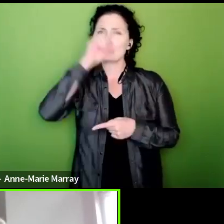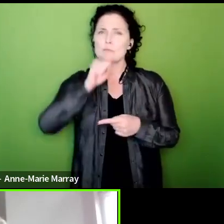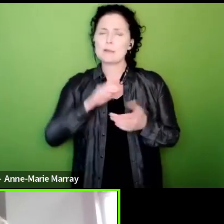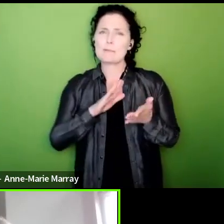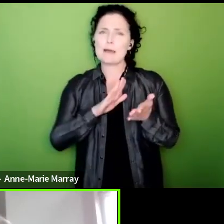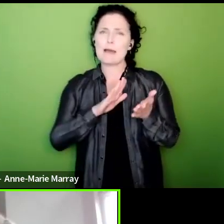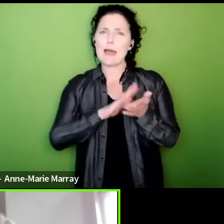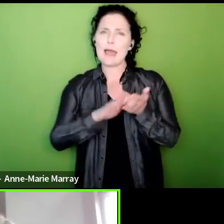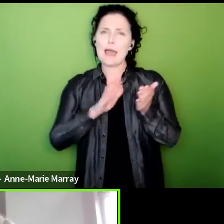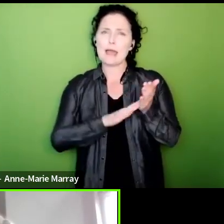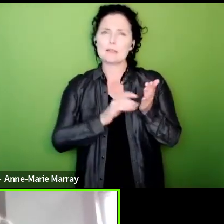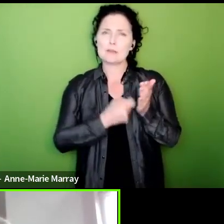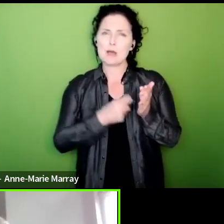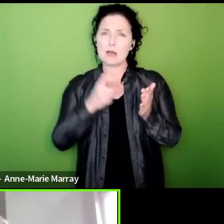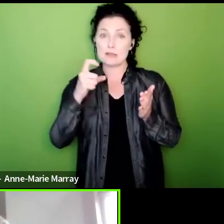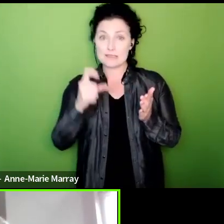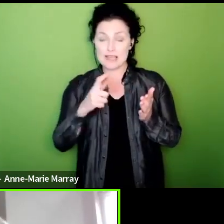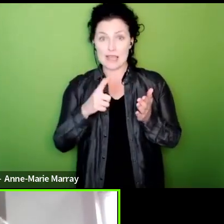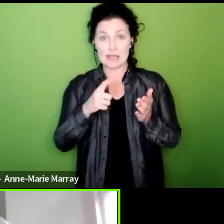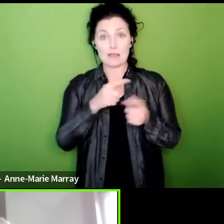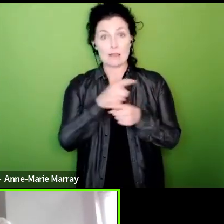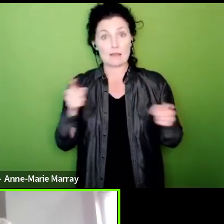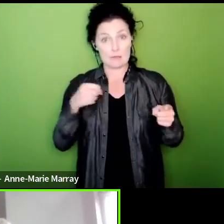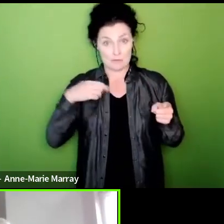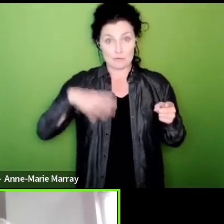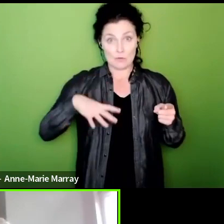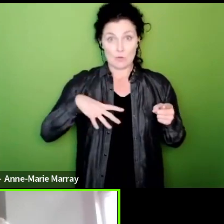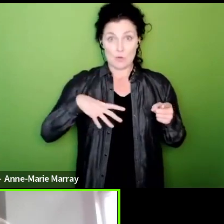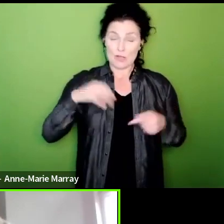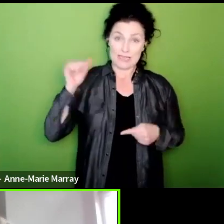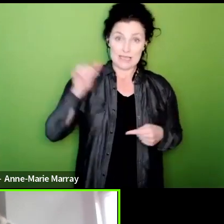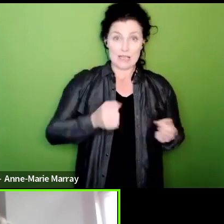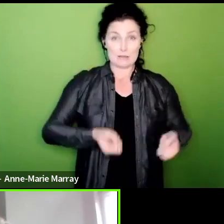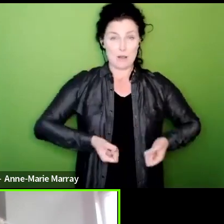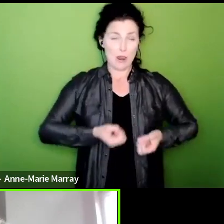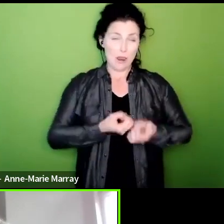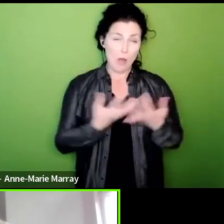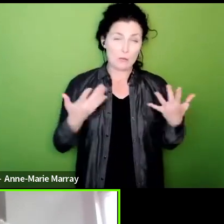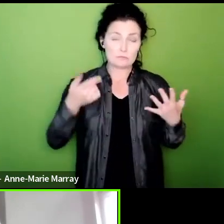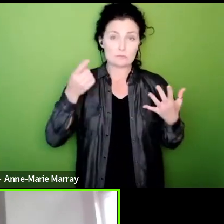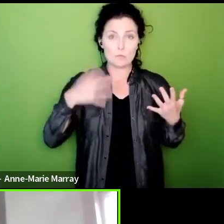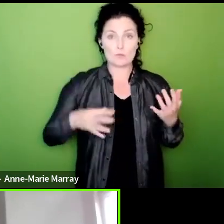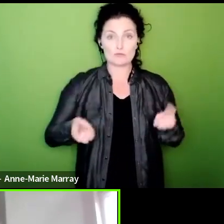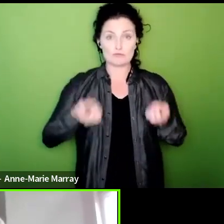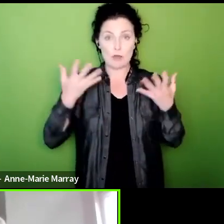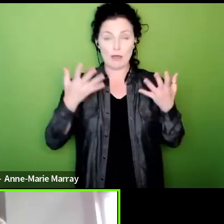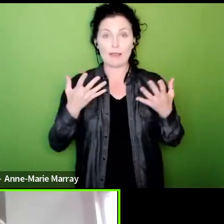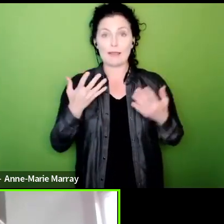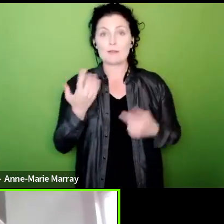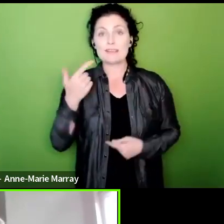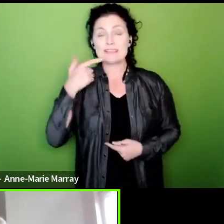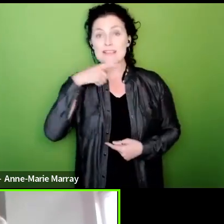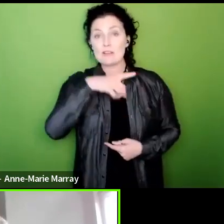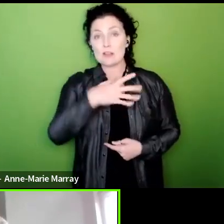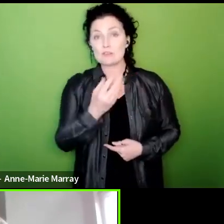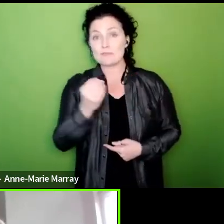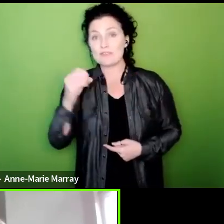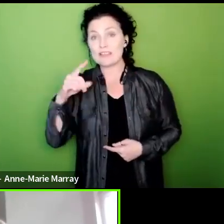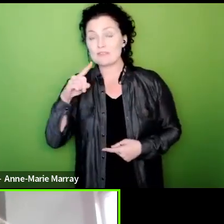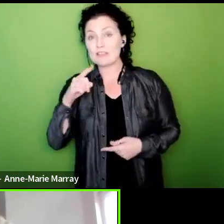yes vote for action but we are slightly below the legal threshold 750 votes short to be precise